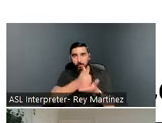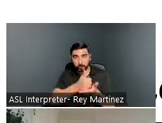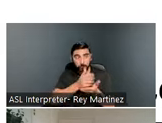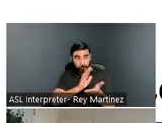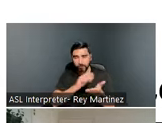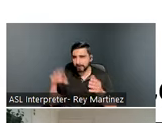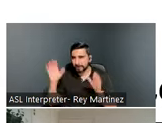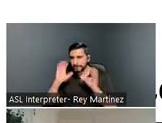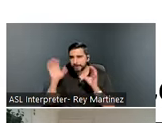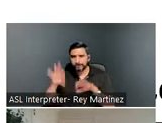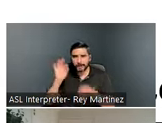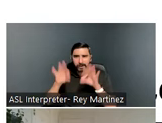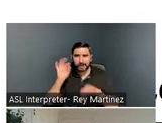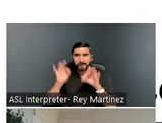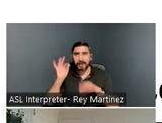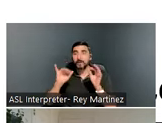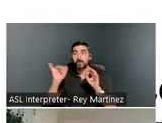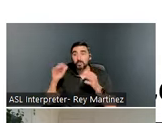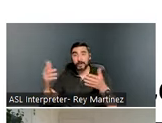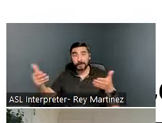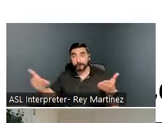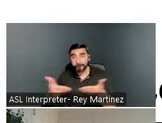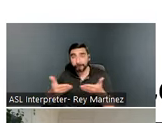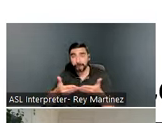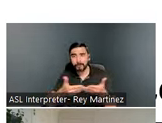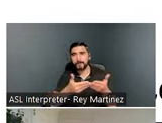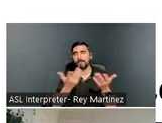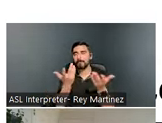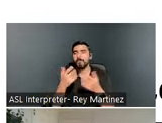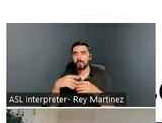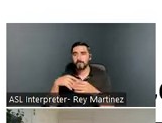they can do more handoffs, they can complete the applications needed to engage in those services,